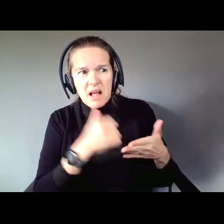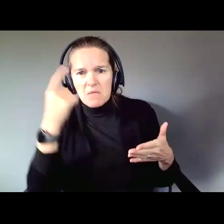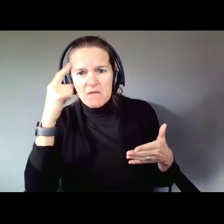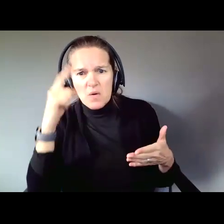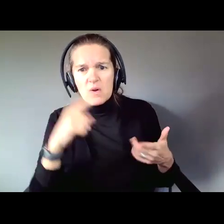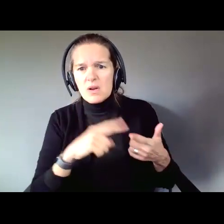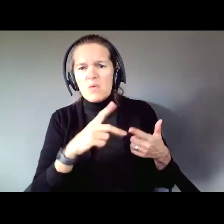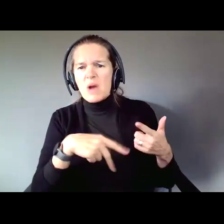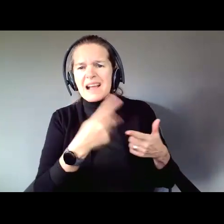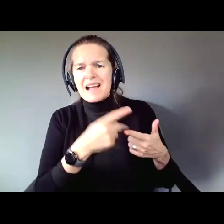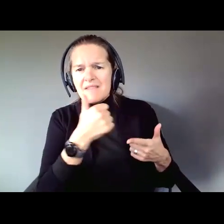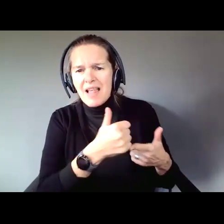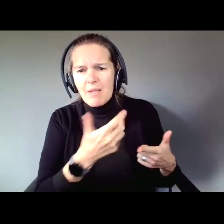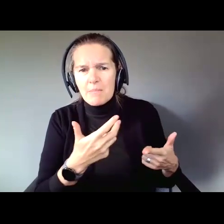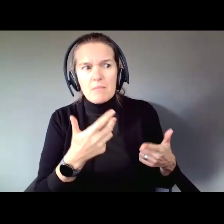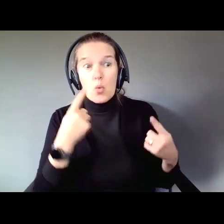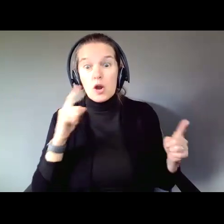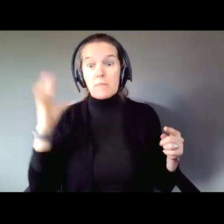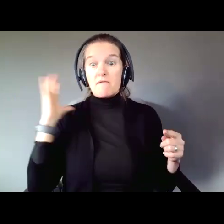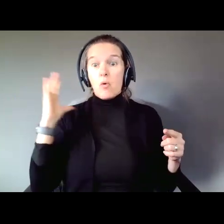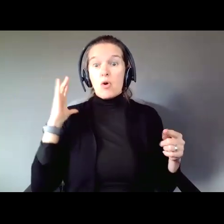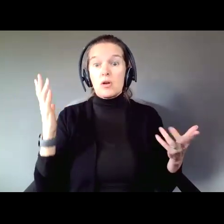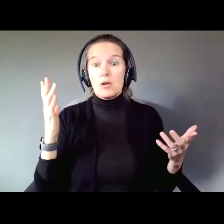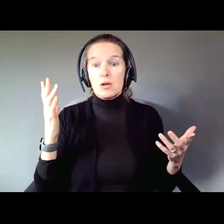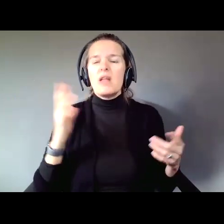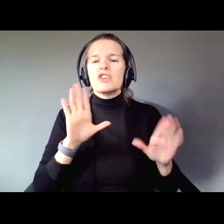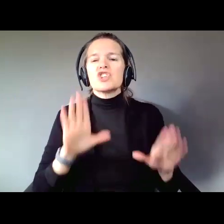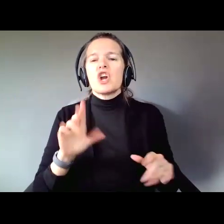kind of help has worked for this person? There is a great tool, there is link on the screen,